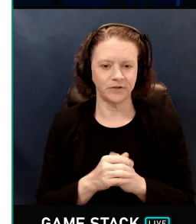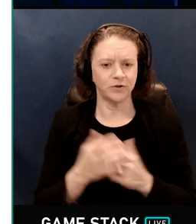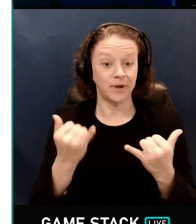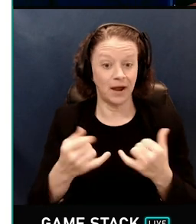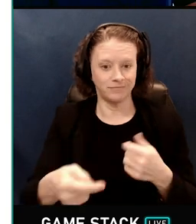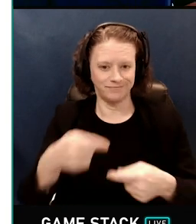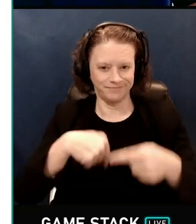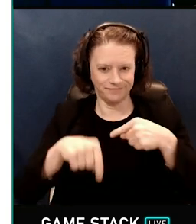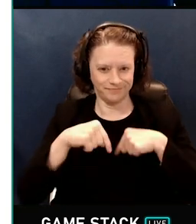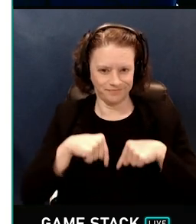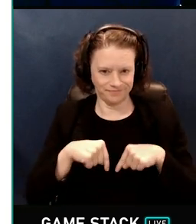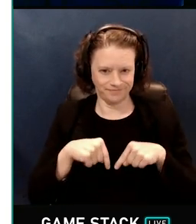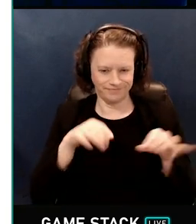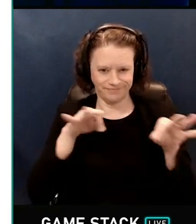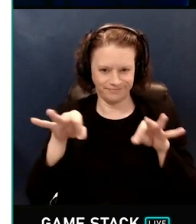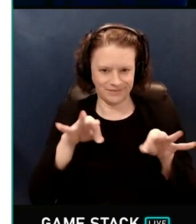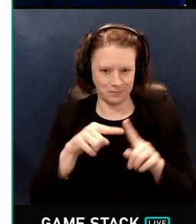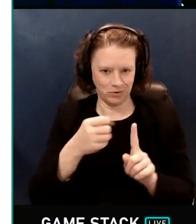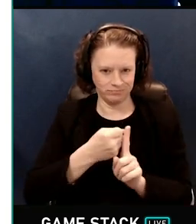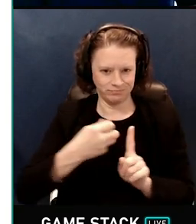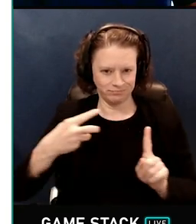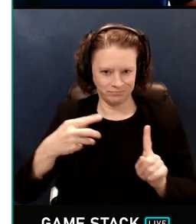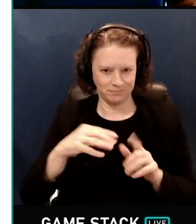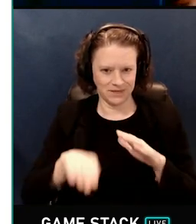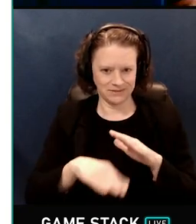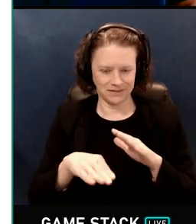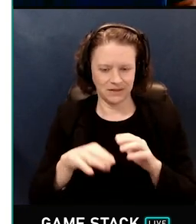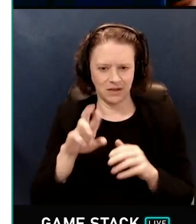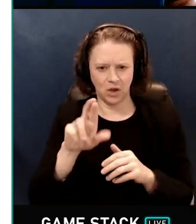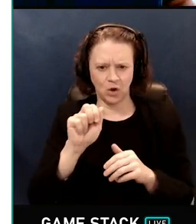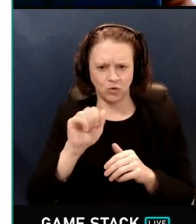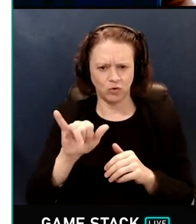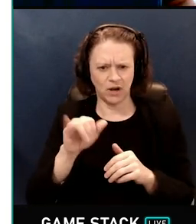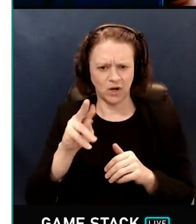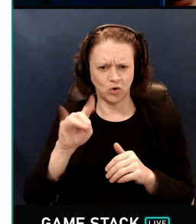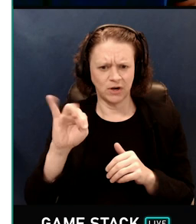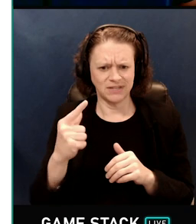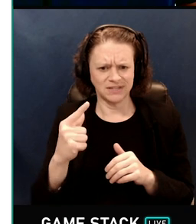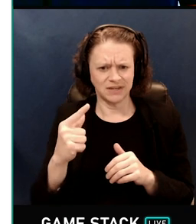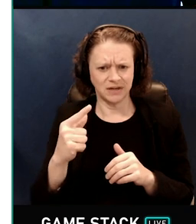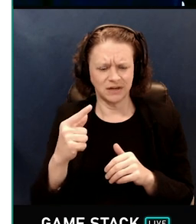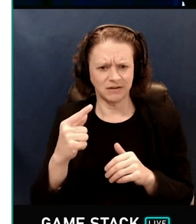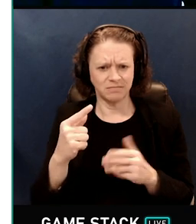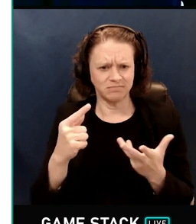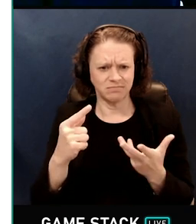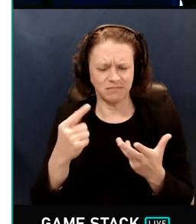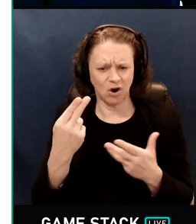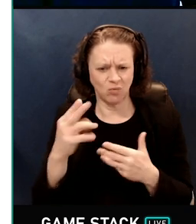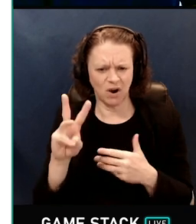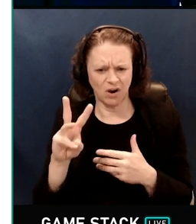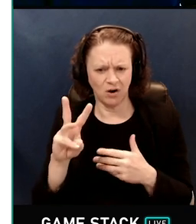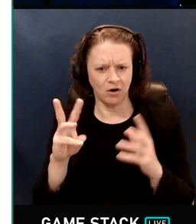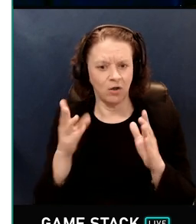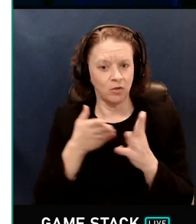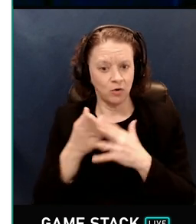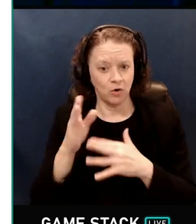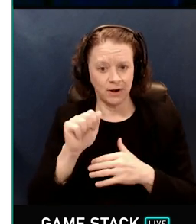So let's backtrack a little bit and go back to basics. What does ray tracing hardware through an API like DXR